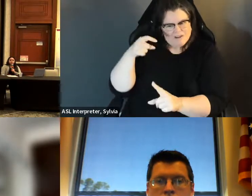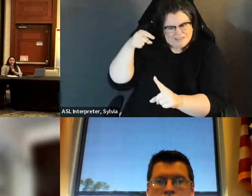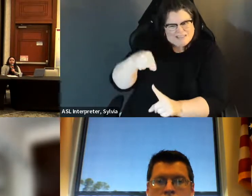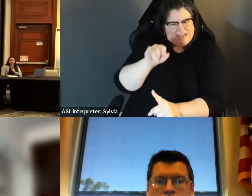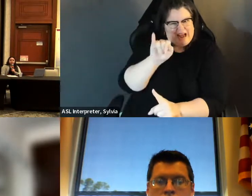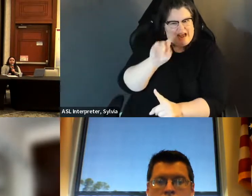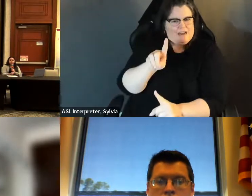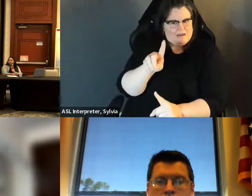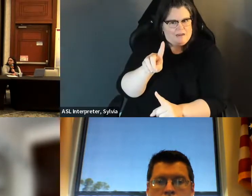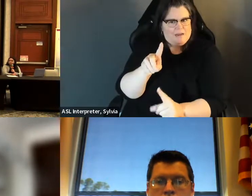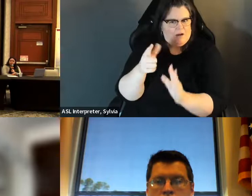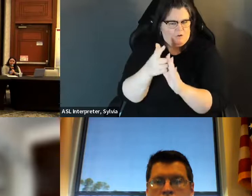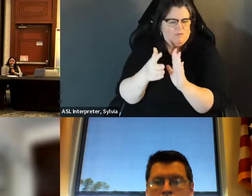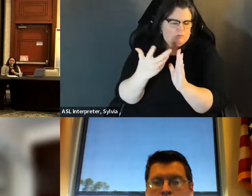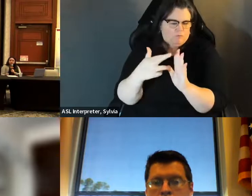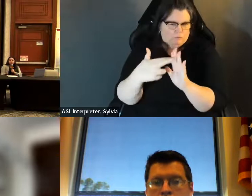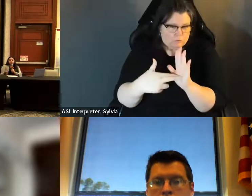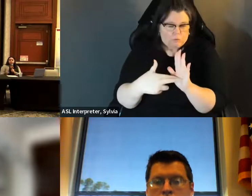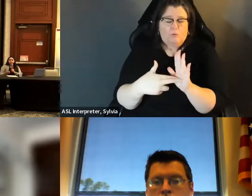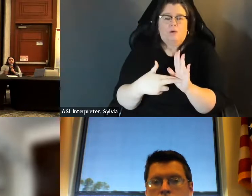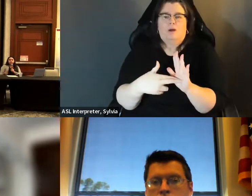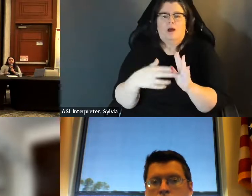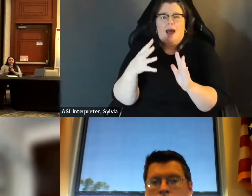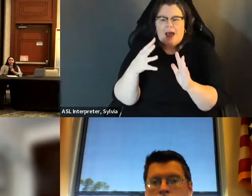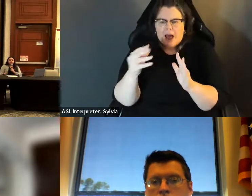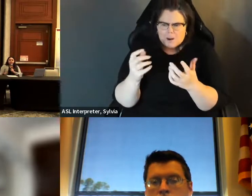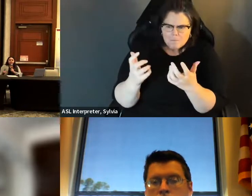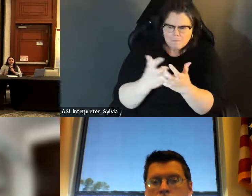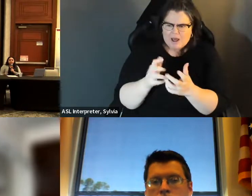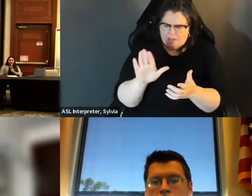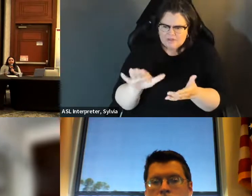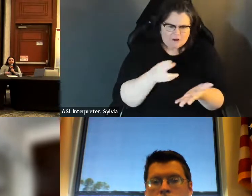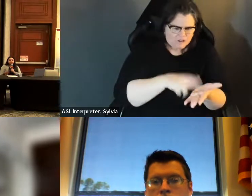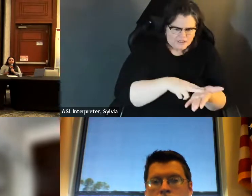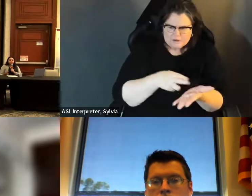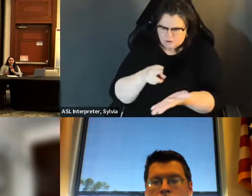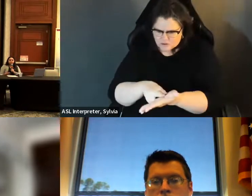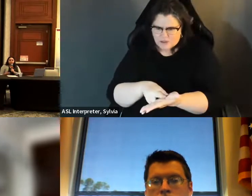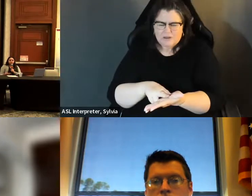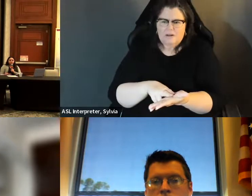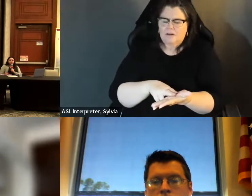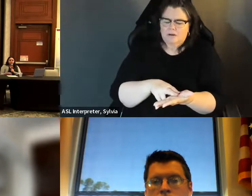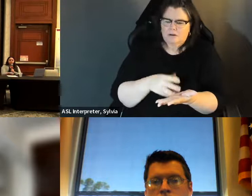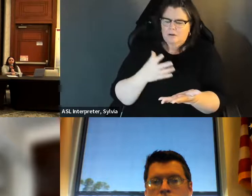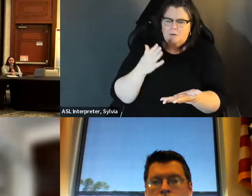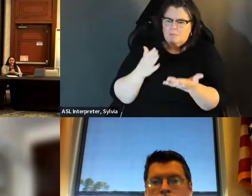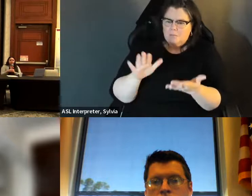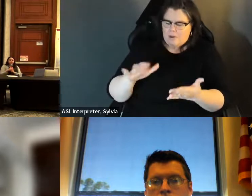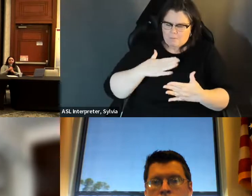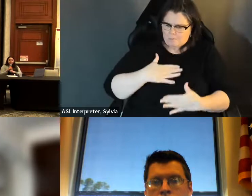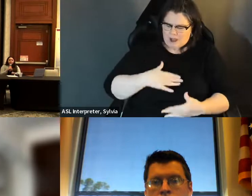more -- less likely to turn out to vote due to voter ID restrictions. In part due to the fact that signature vote due to voter id restrictions, in part due to the fact that signature matching so our muscular abilities change, and then our signatures don't match.